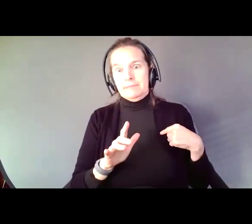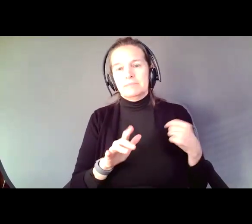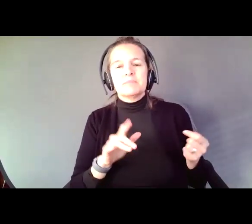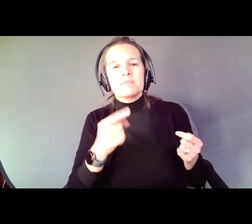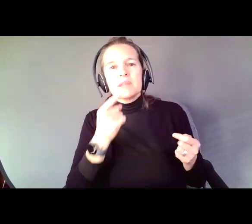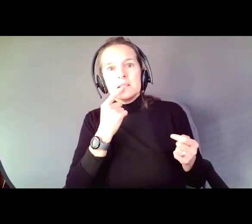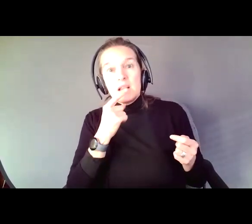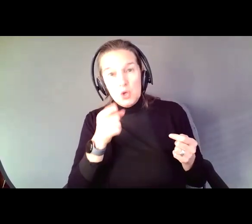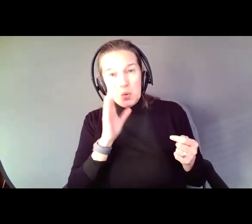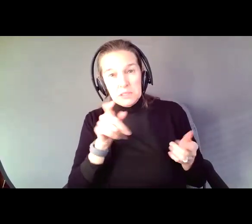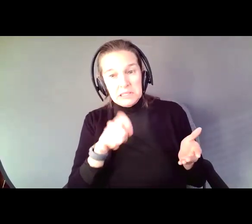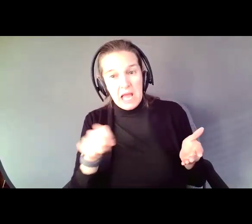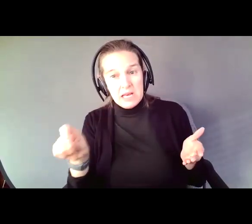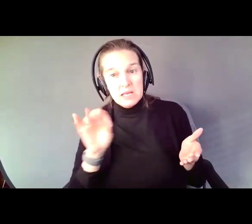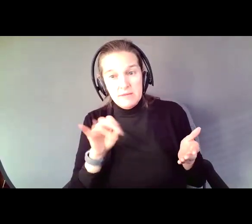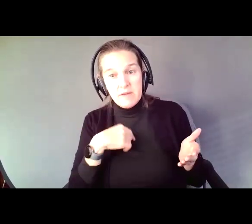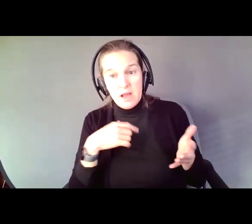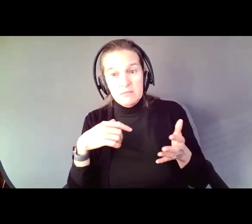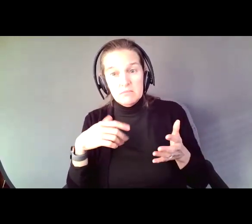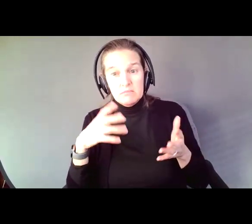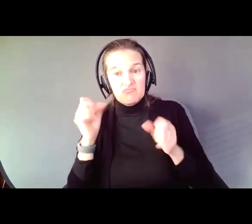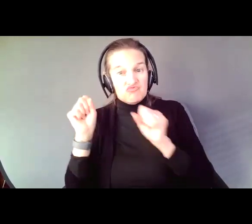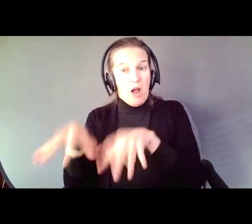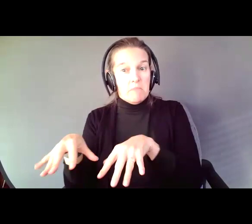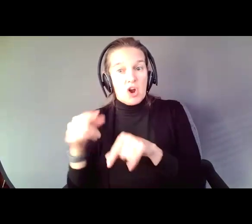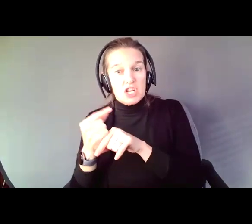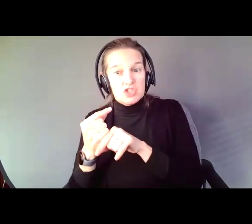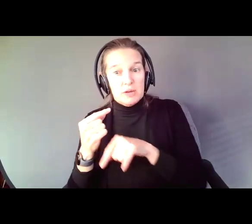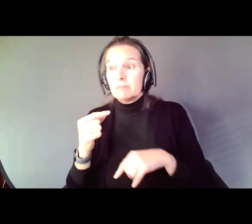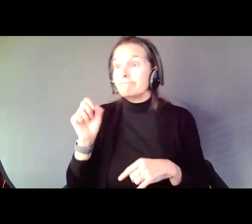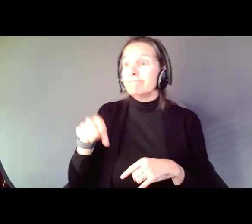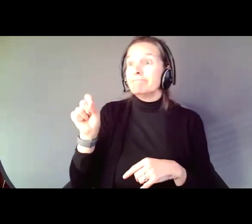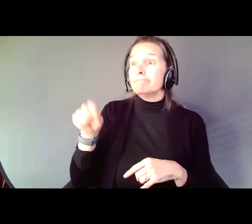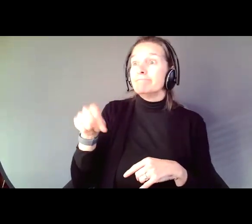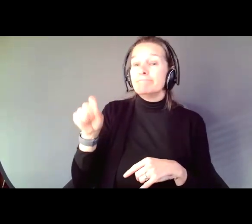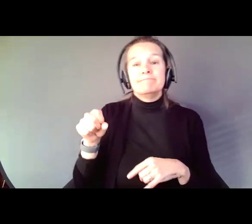of your guardianship. Ryan said, yes, sir, I will. Then he smiled and the judge said, you can